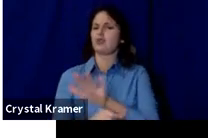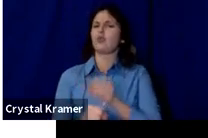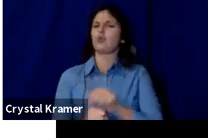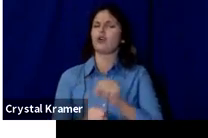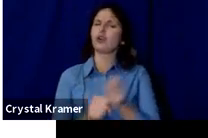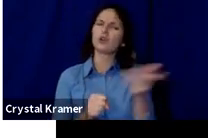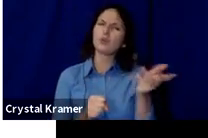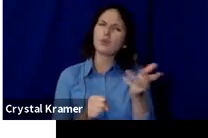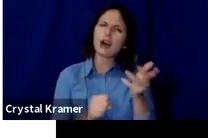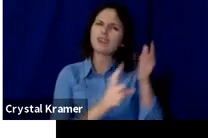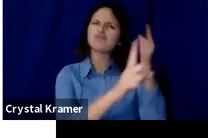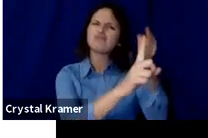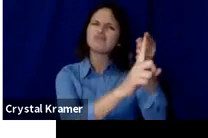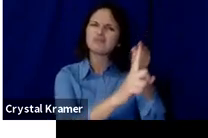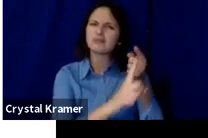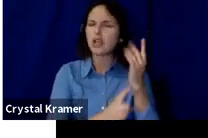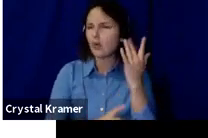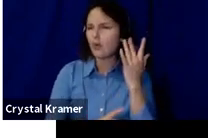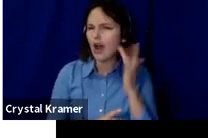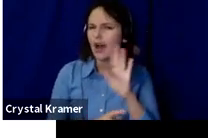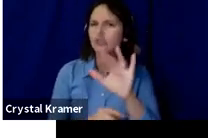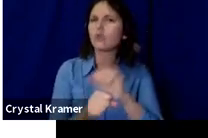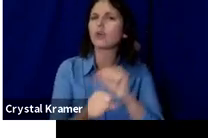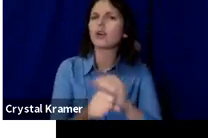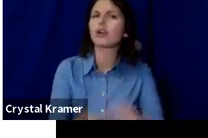Why is this work important to do right now?